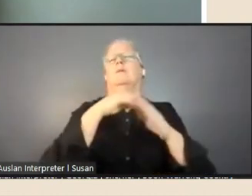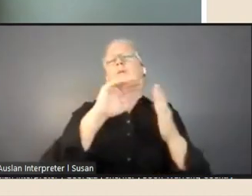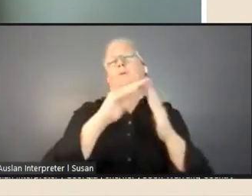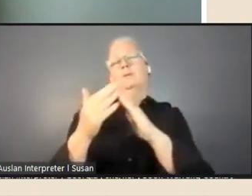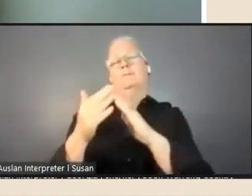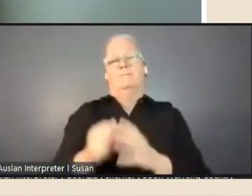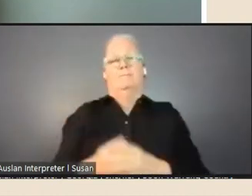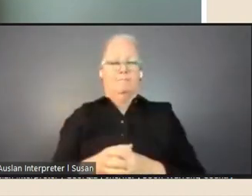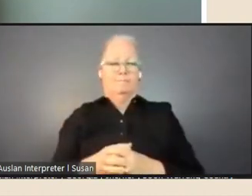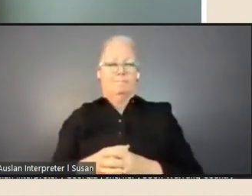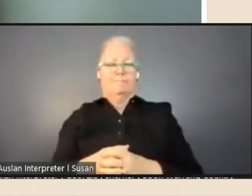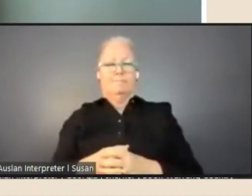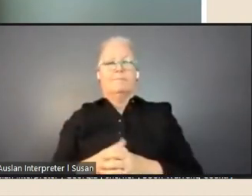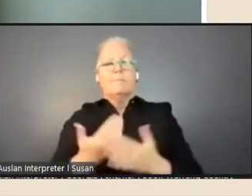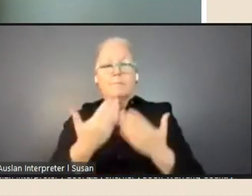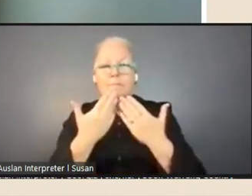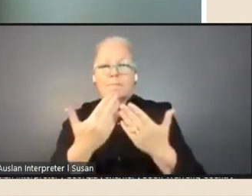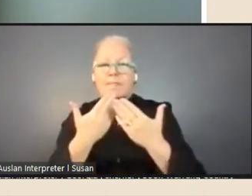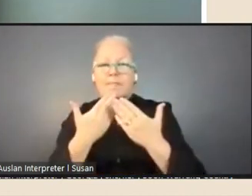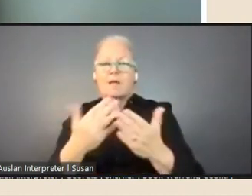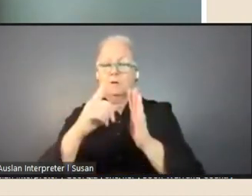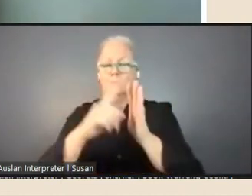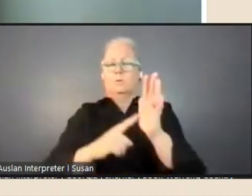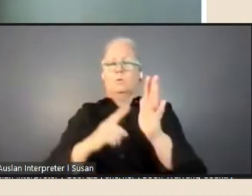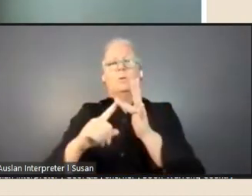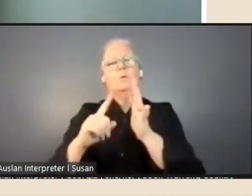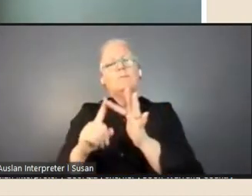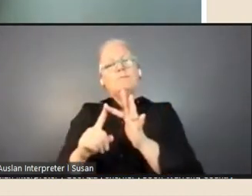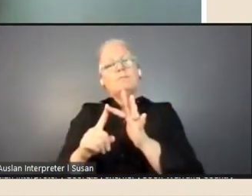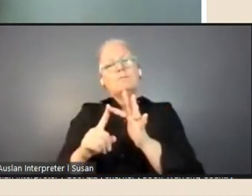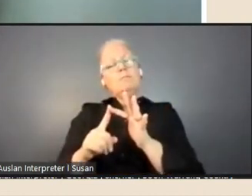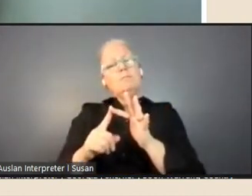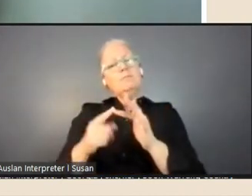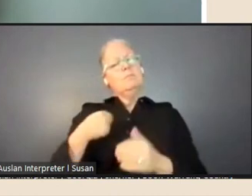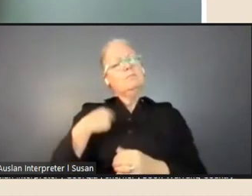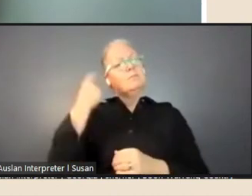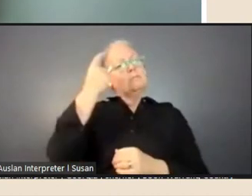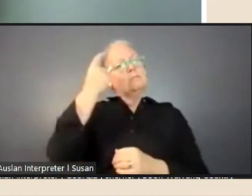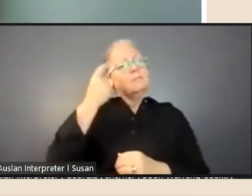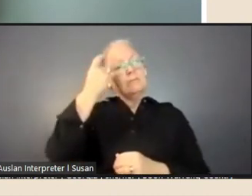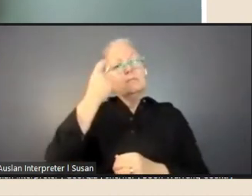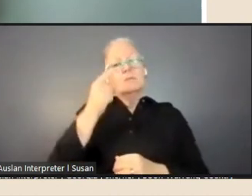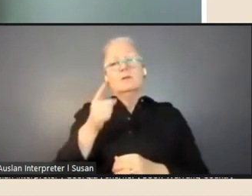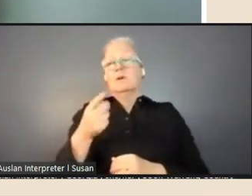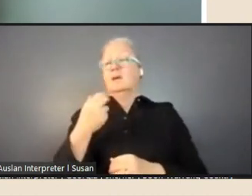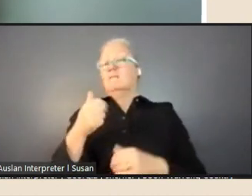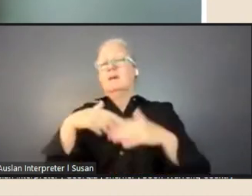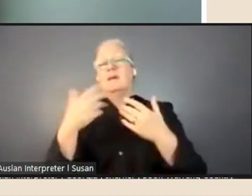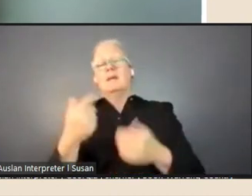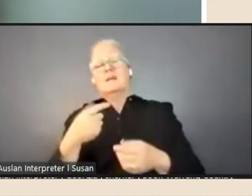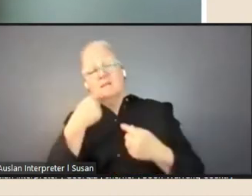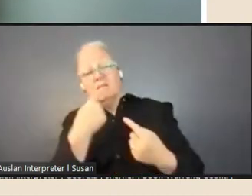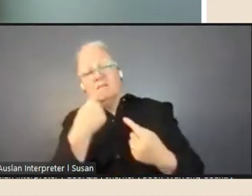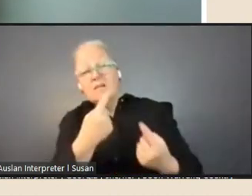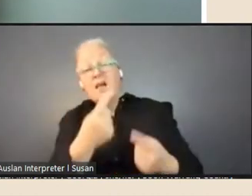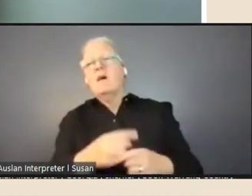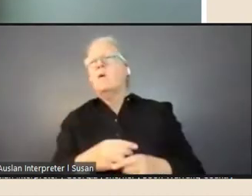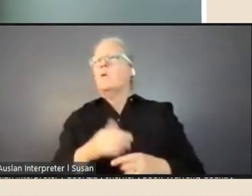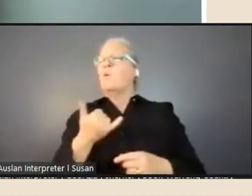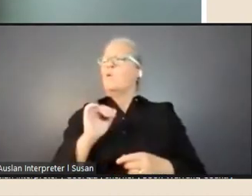Shona: Thank you, Joe, and do you have any advice or thoughts for successful applicants,